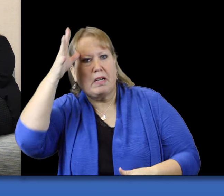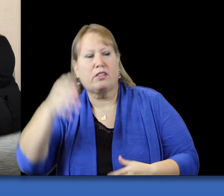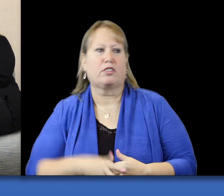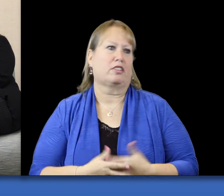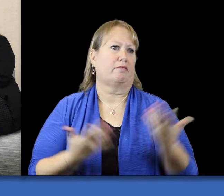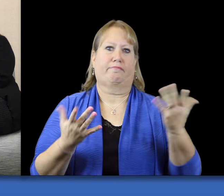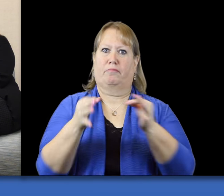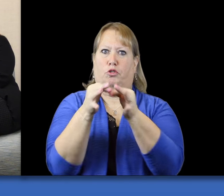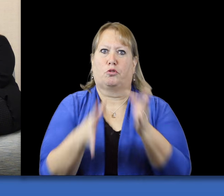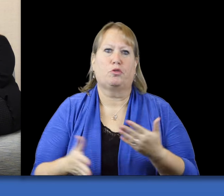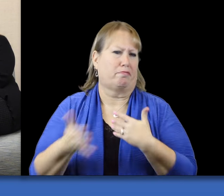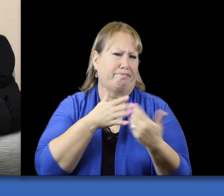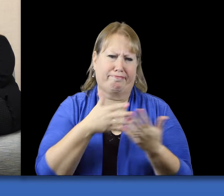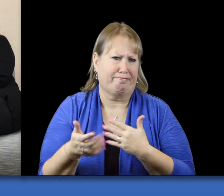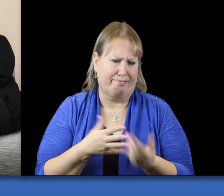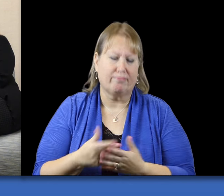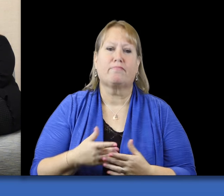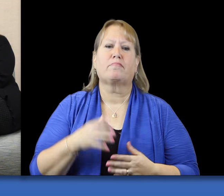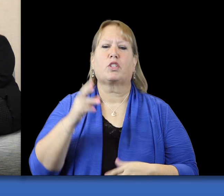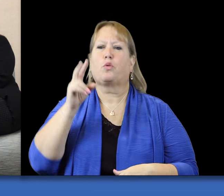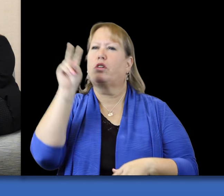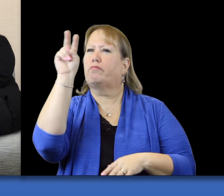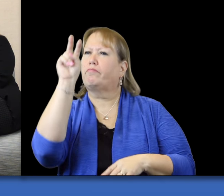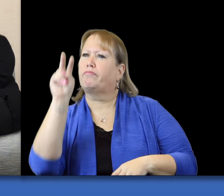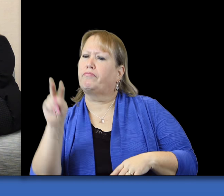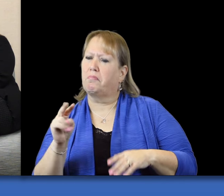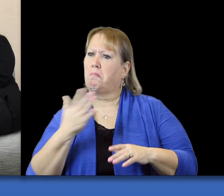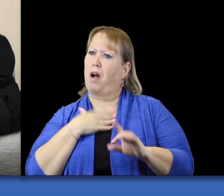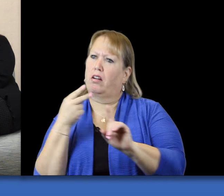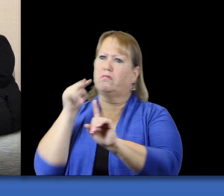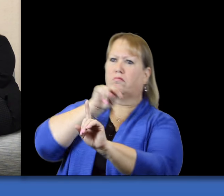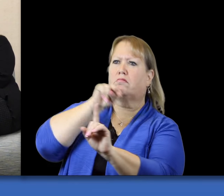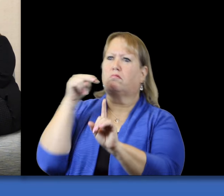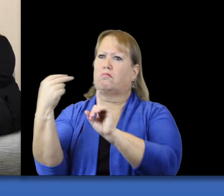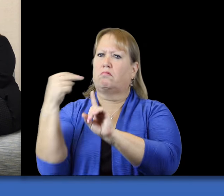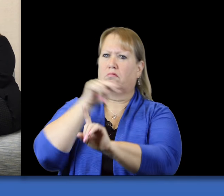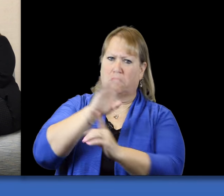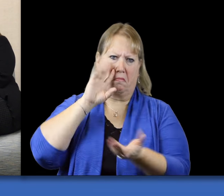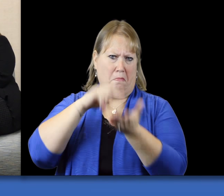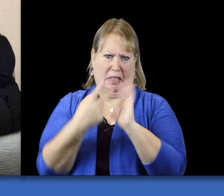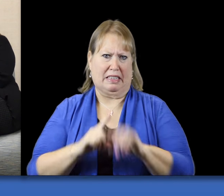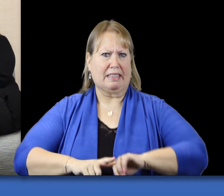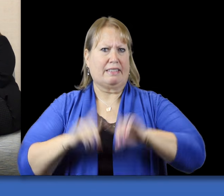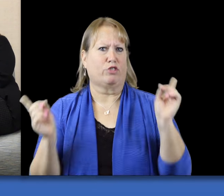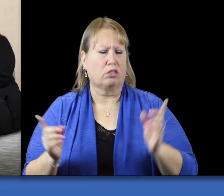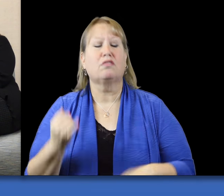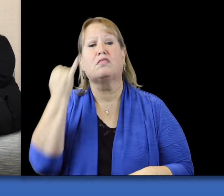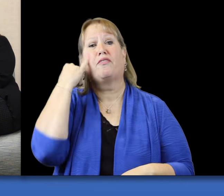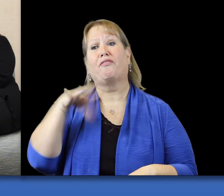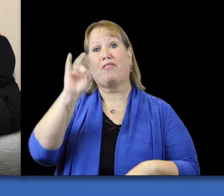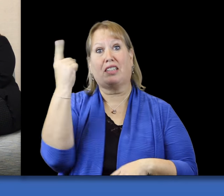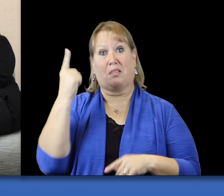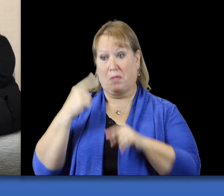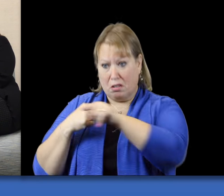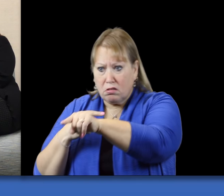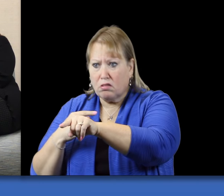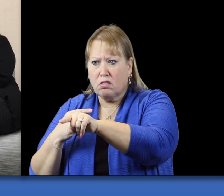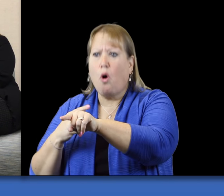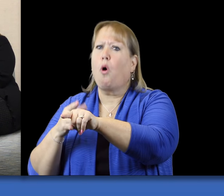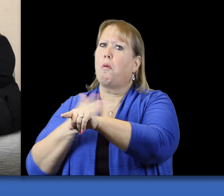an interpreter. You're going to look at this through a different lens and it's going to mean something different. So, if you find stuff in here that you think would be good